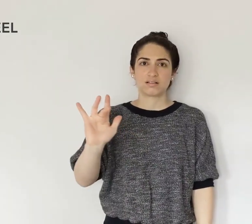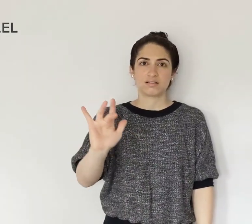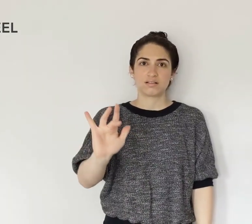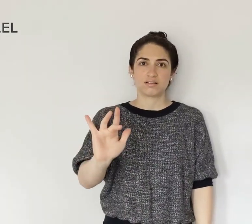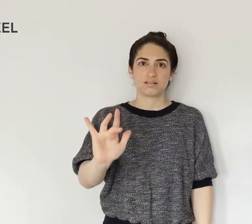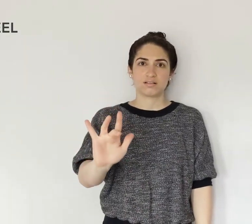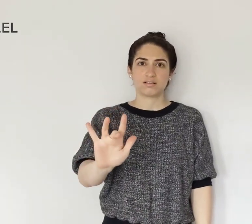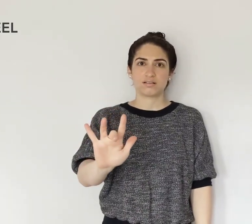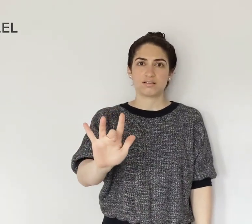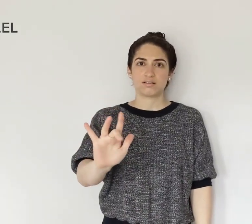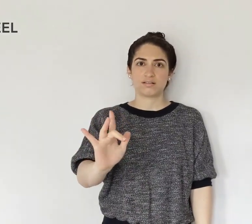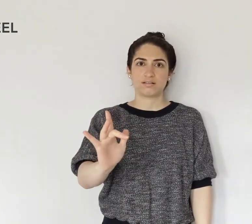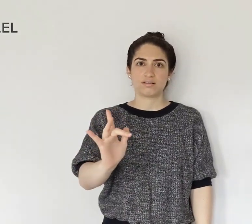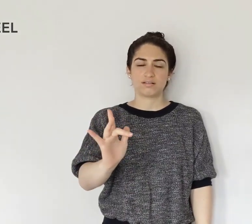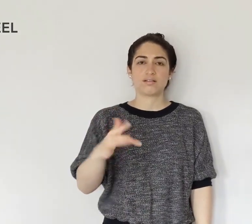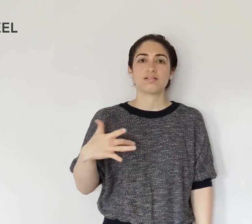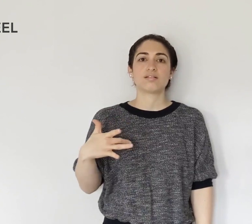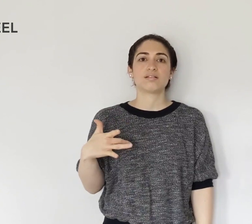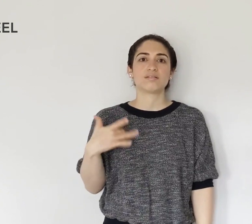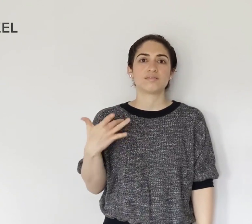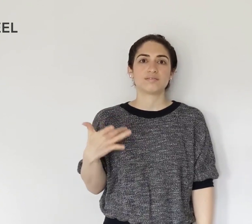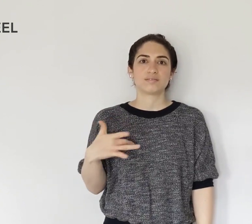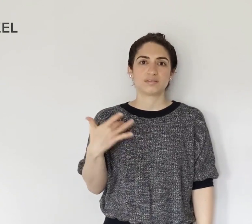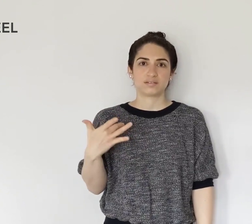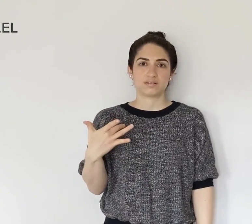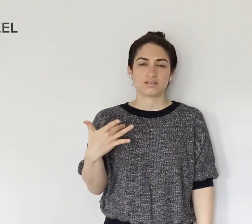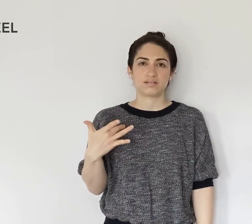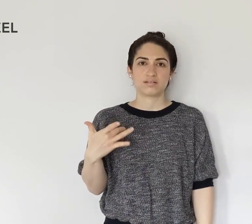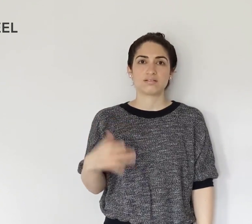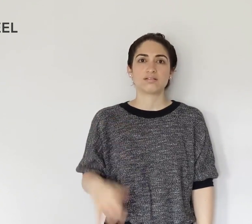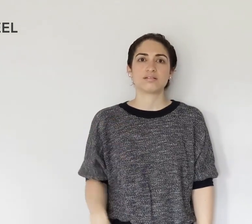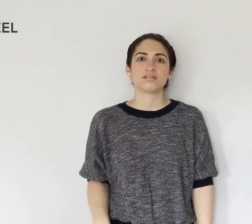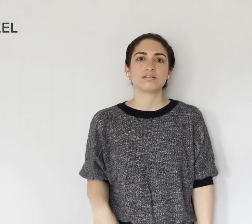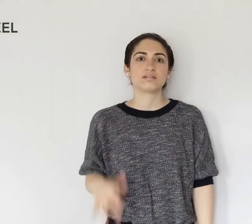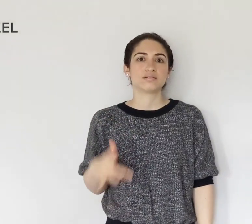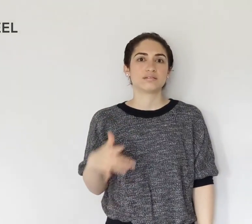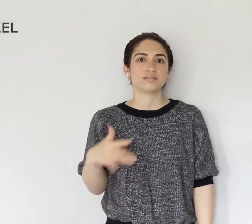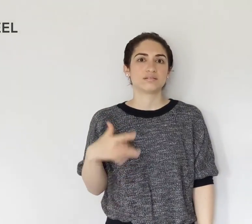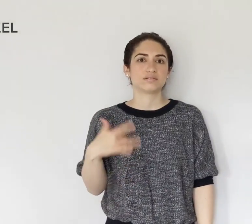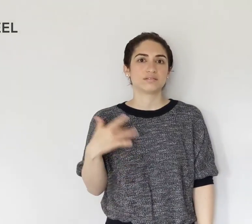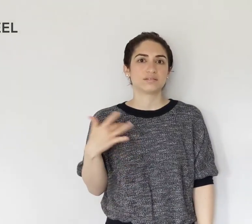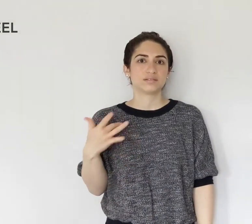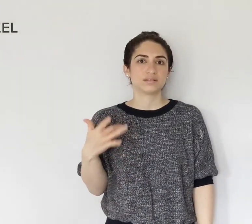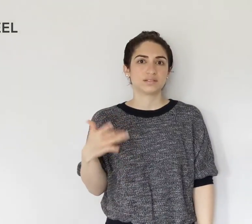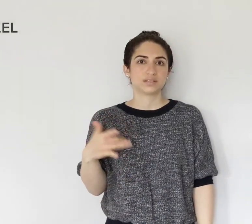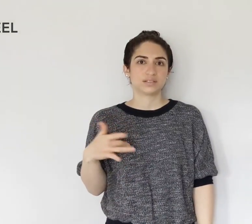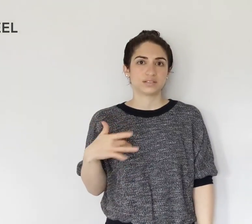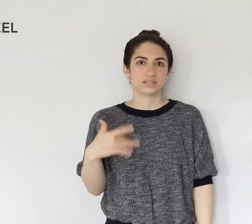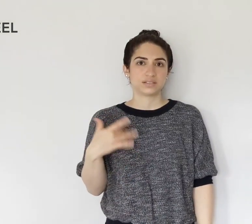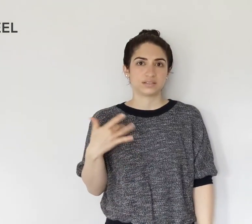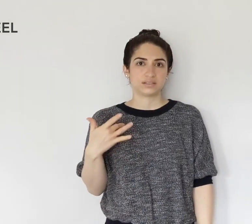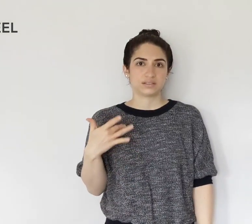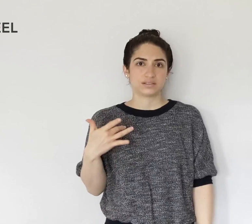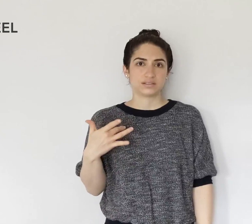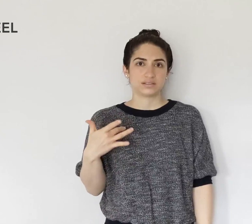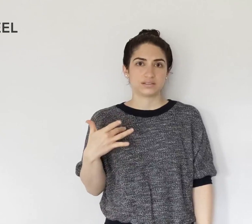The middle finger is bent and brushes up against the side of the torso.